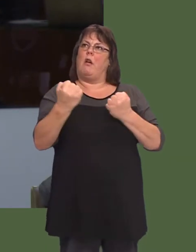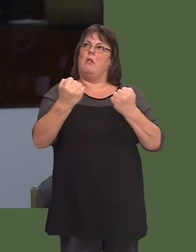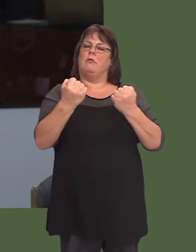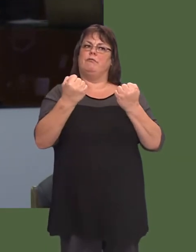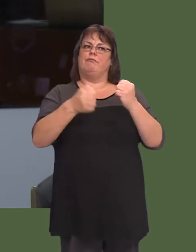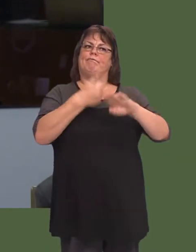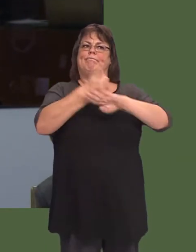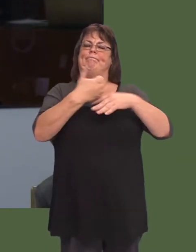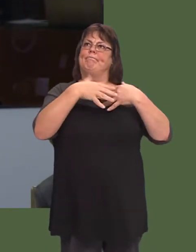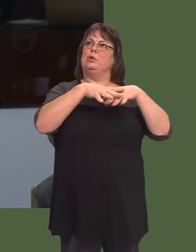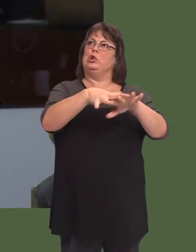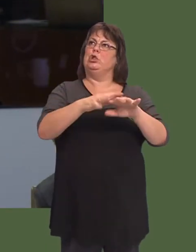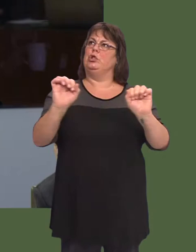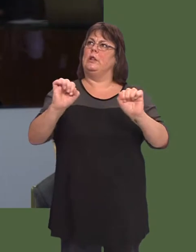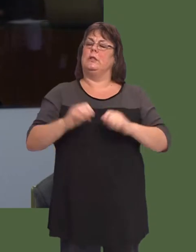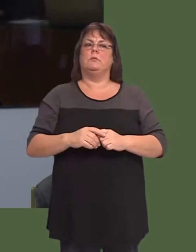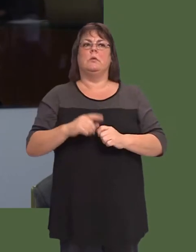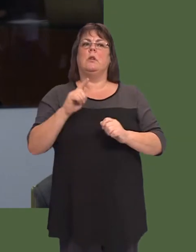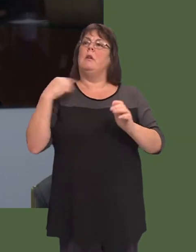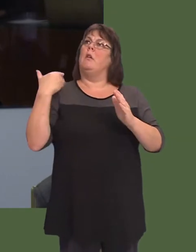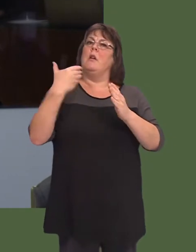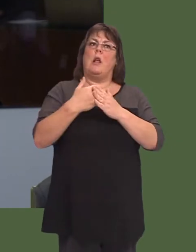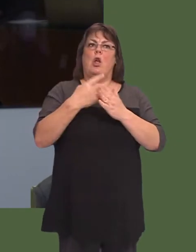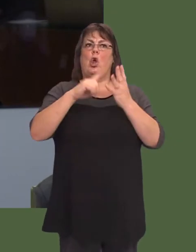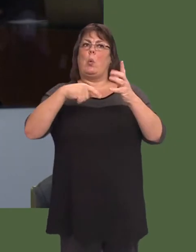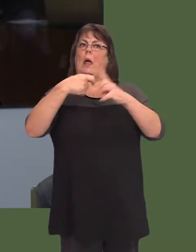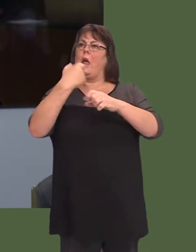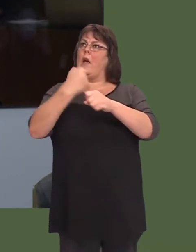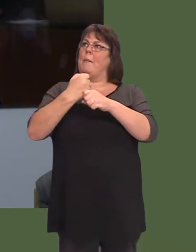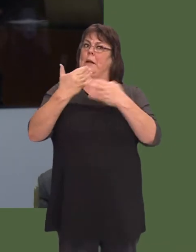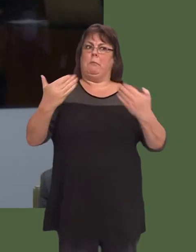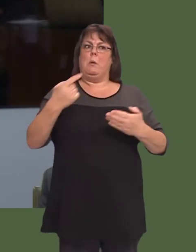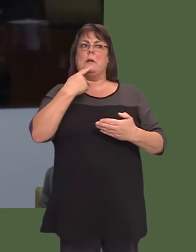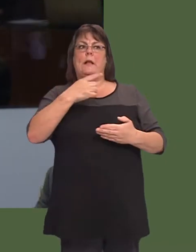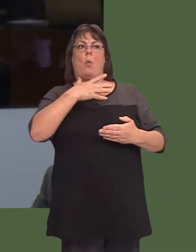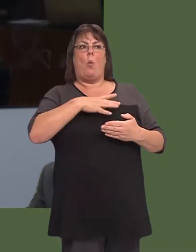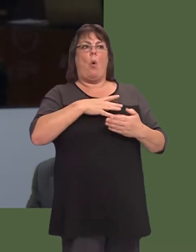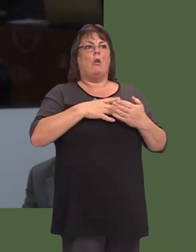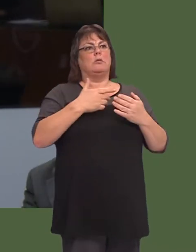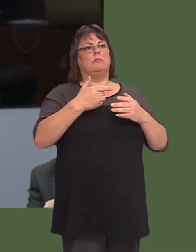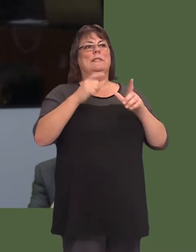Now, since then, of course, the UK Government has stated its position to phase out diesel cars by 2040.